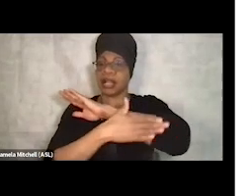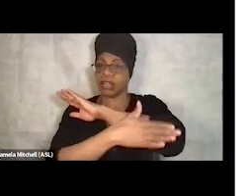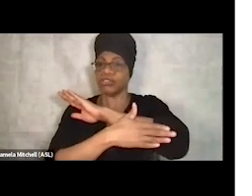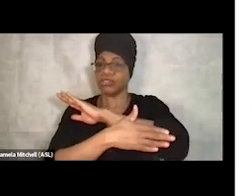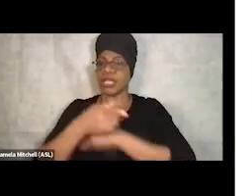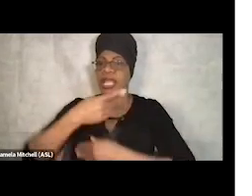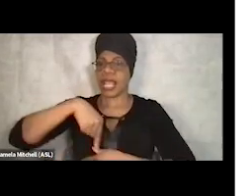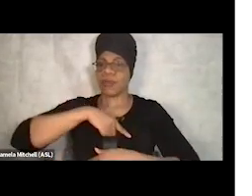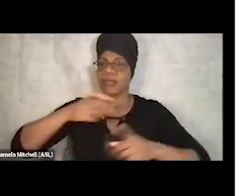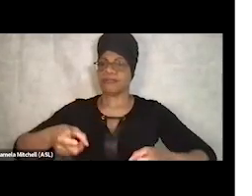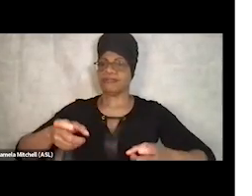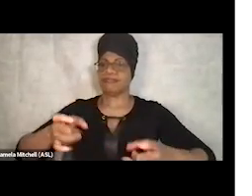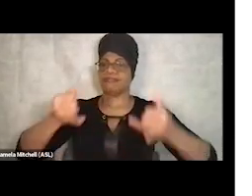Thank you. So the next slide.